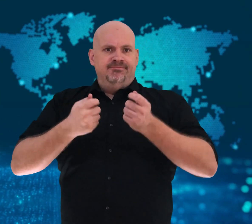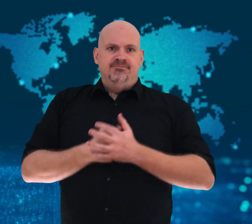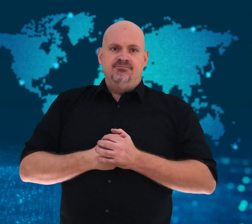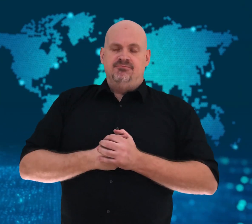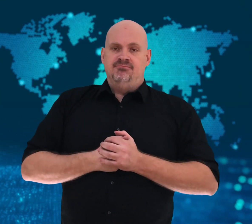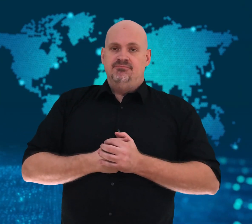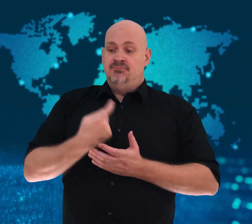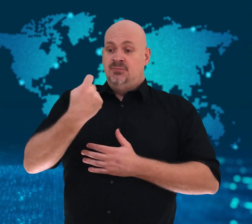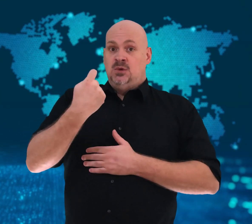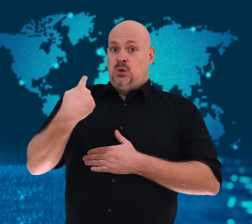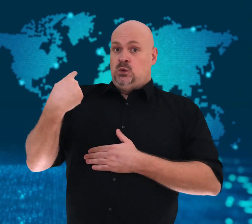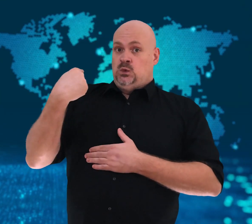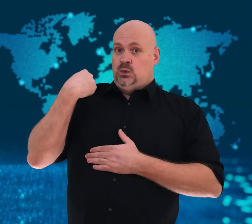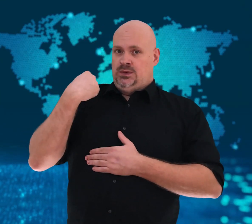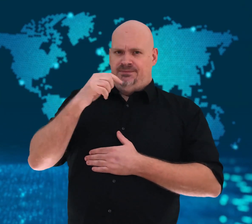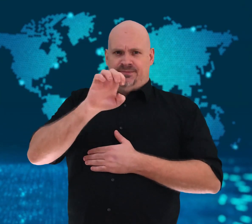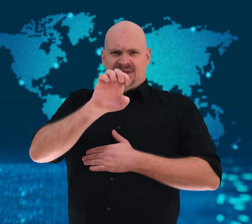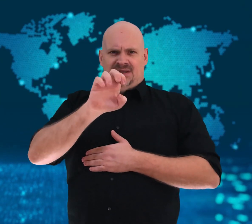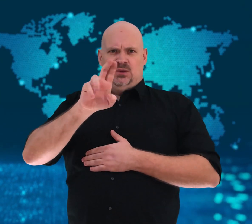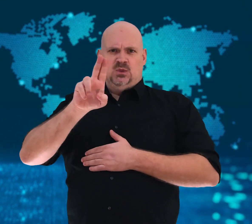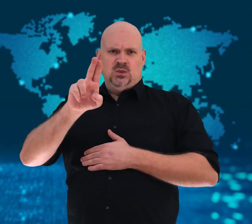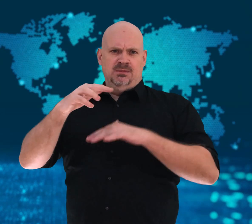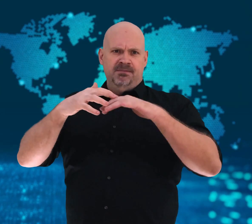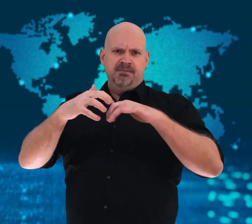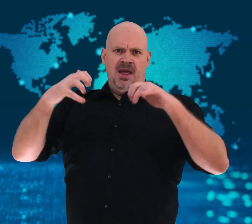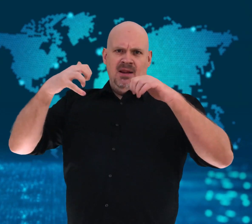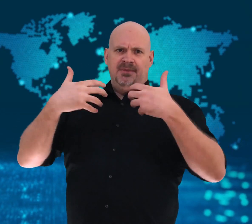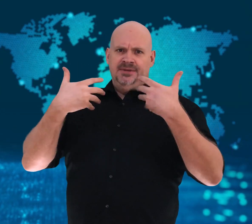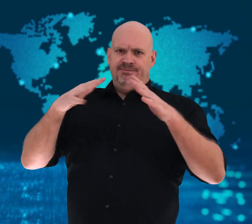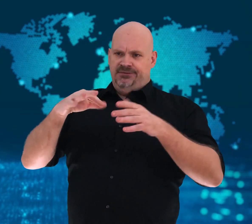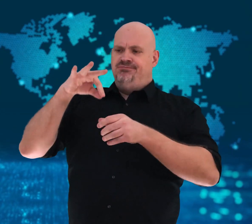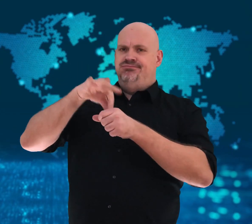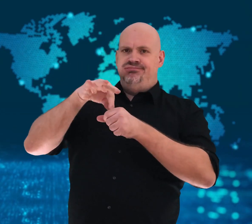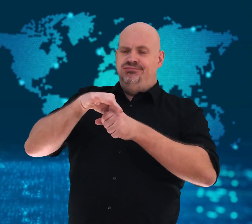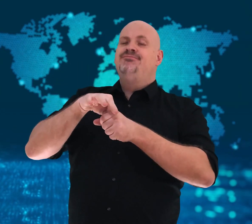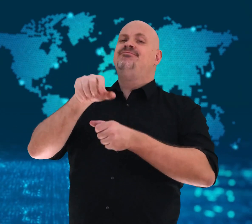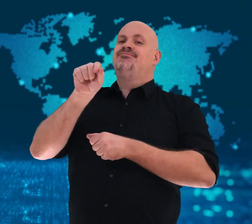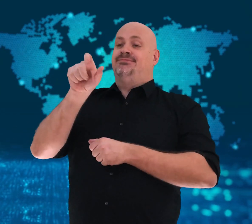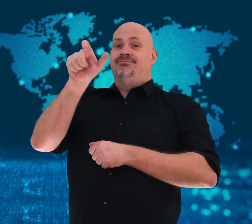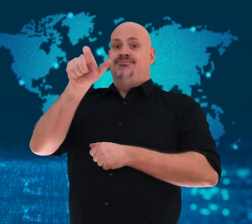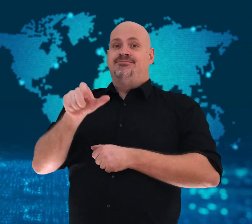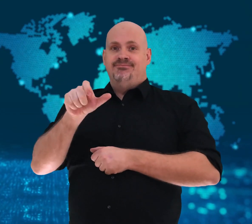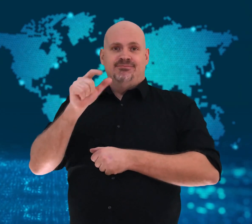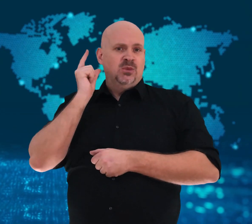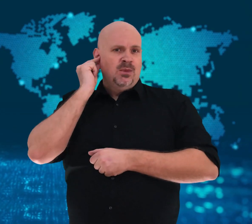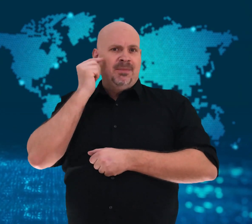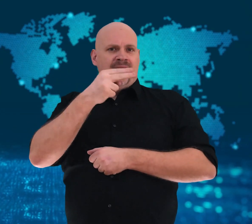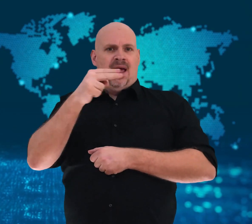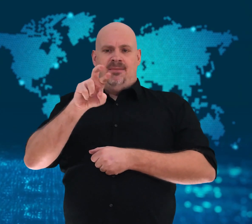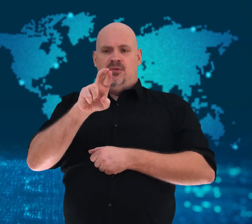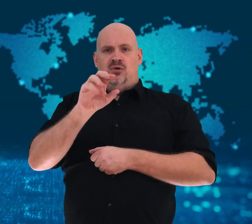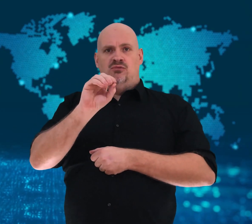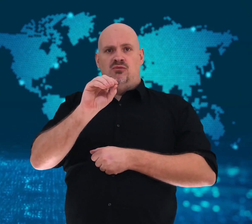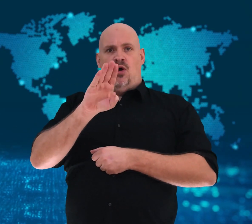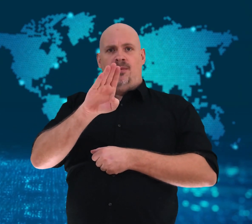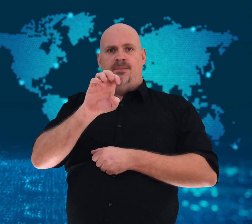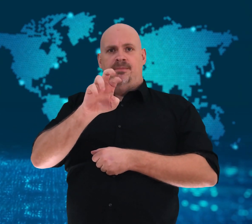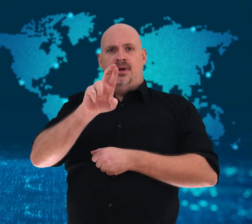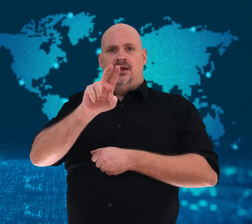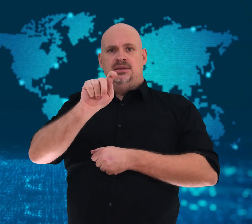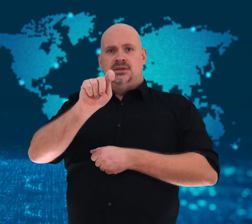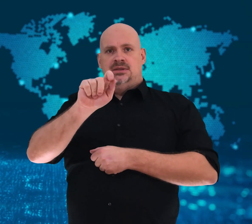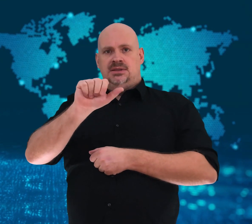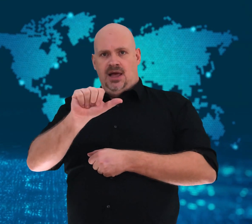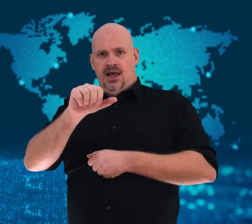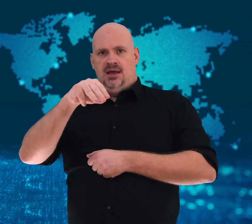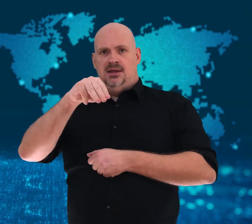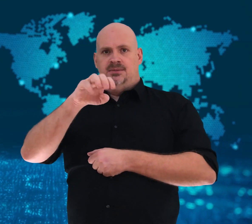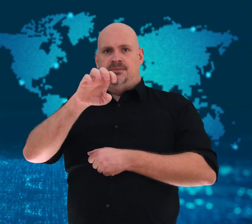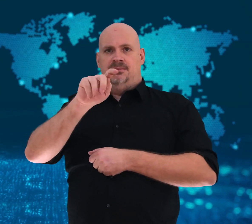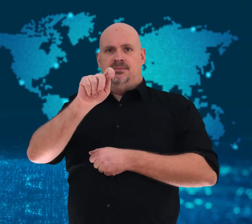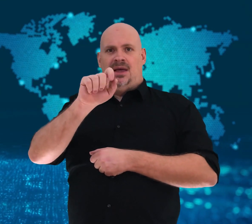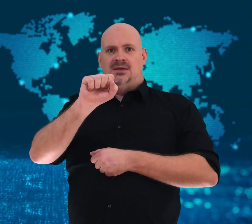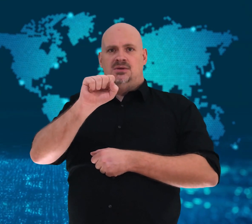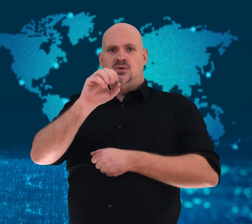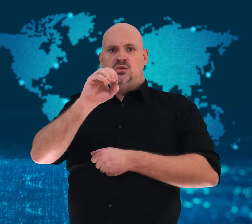the European Union (EU) Parliament elected Roberta Metsola as its head.